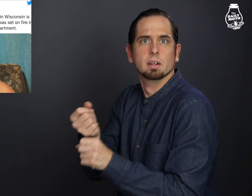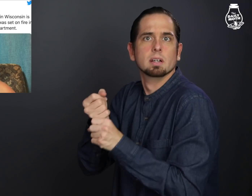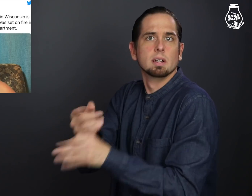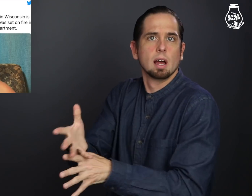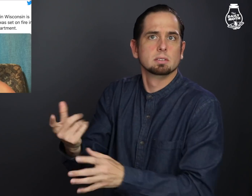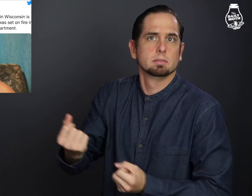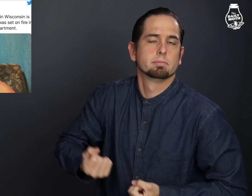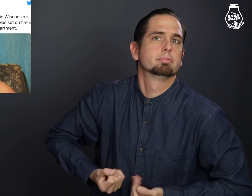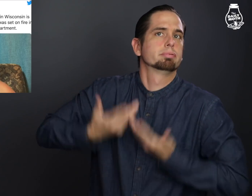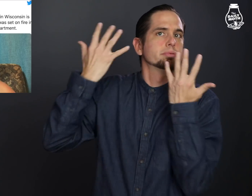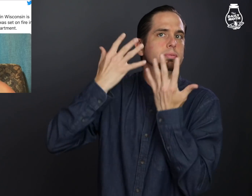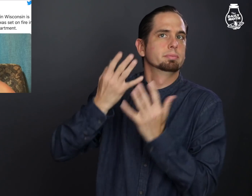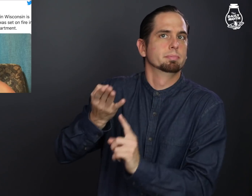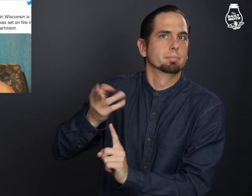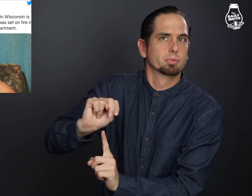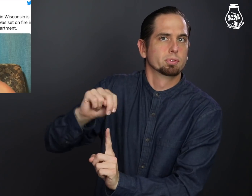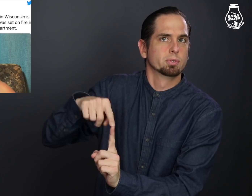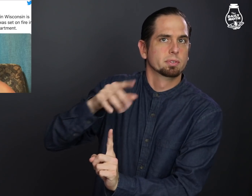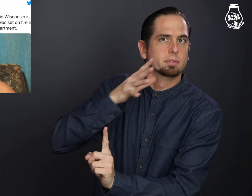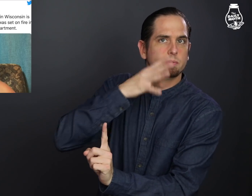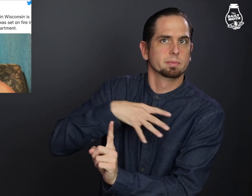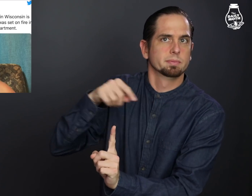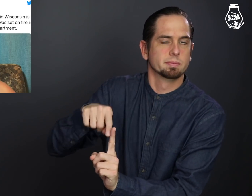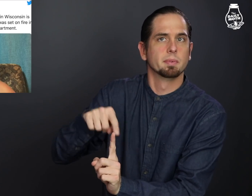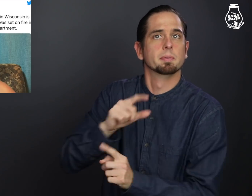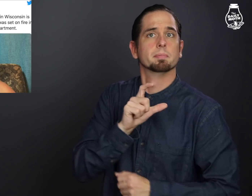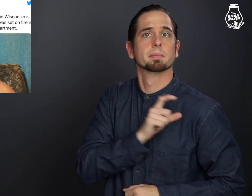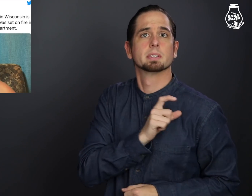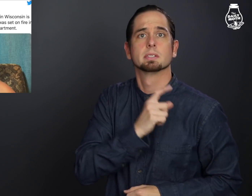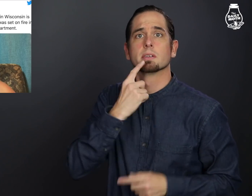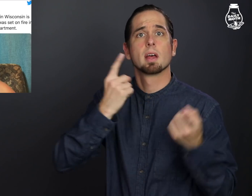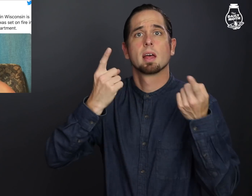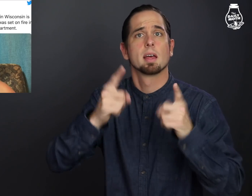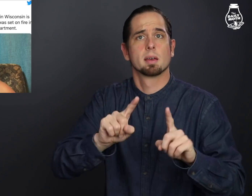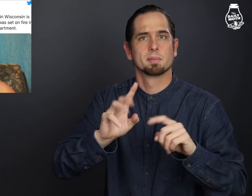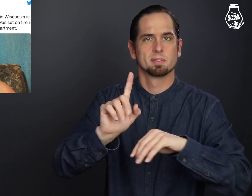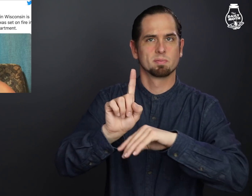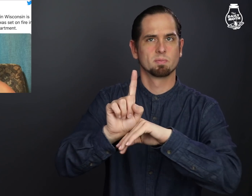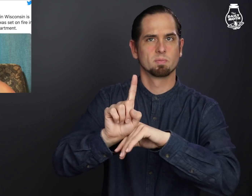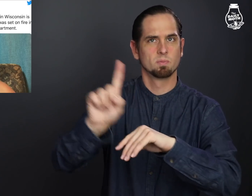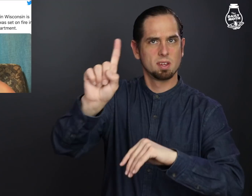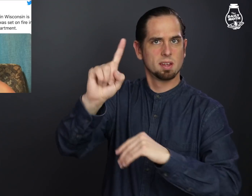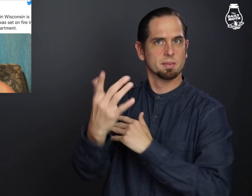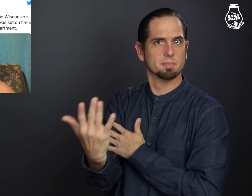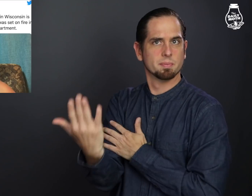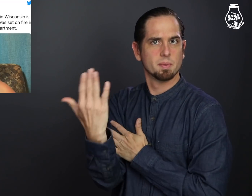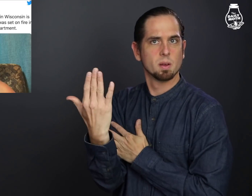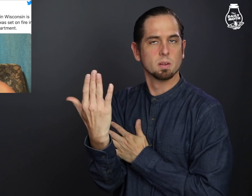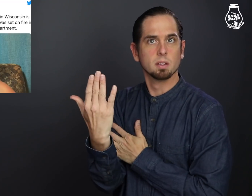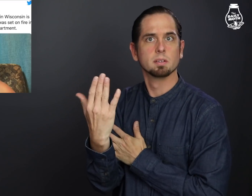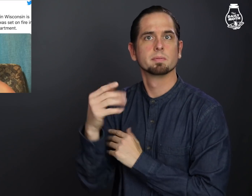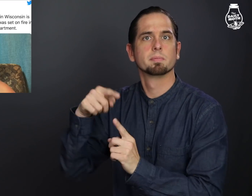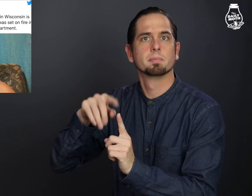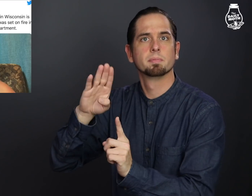causing her to suffer burns. Police said it happened at 1 a.m.